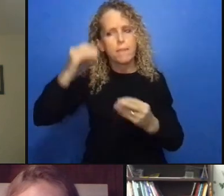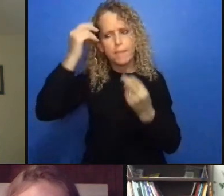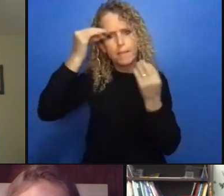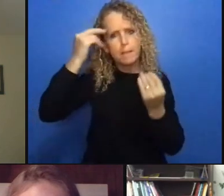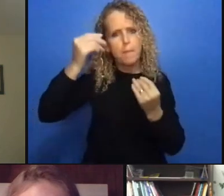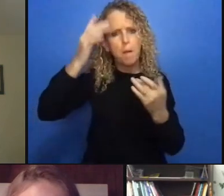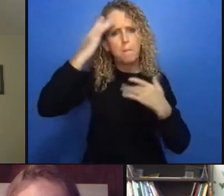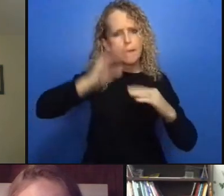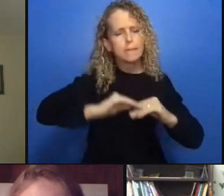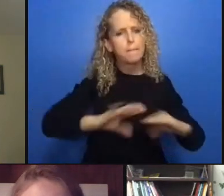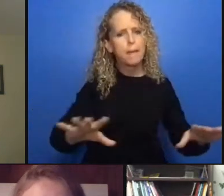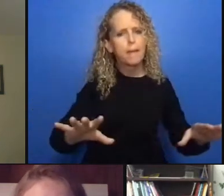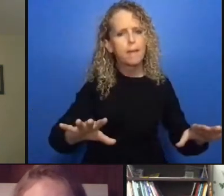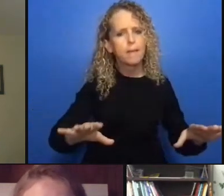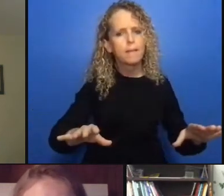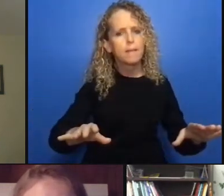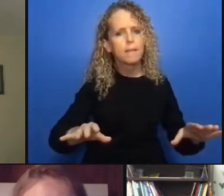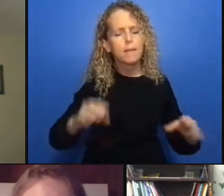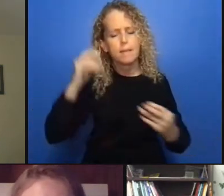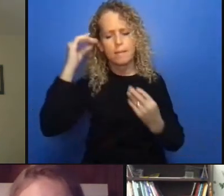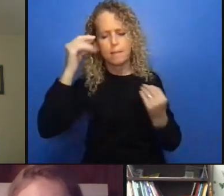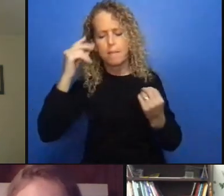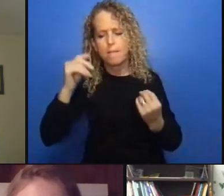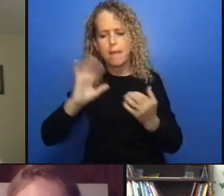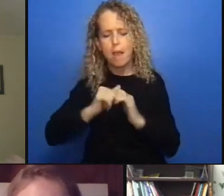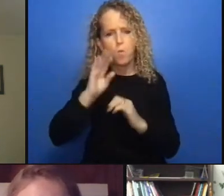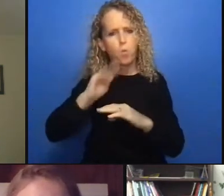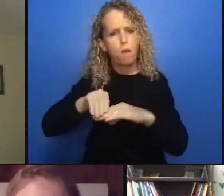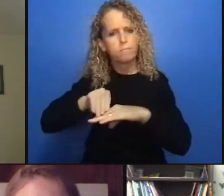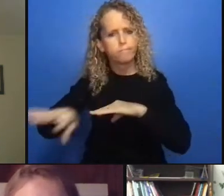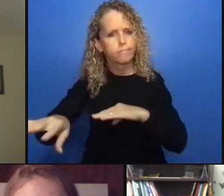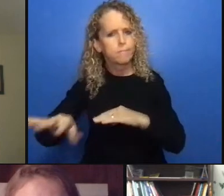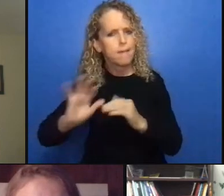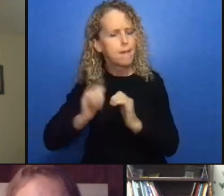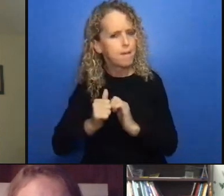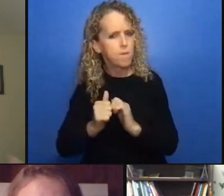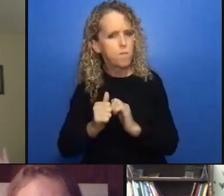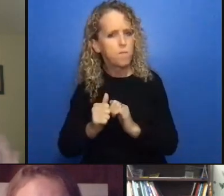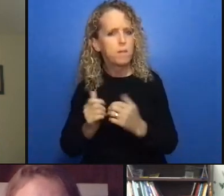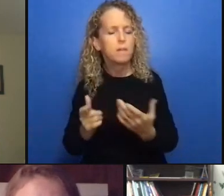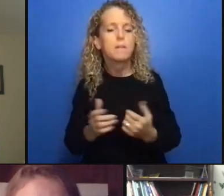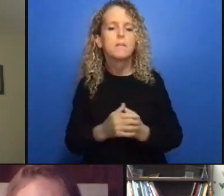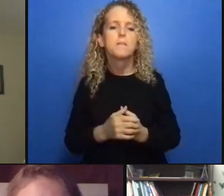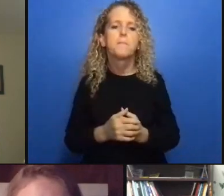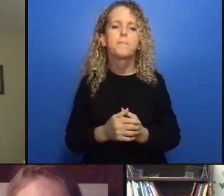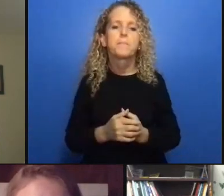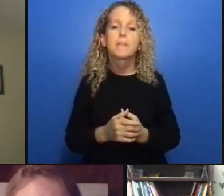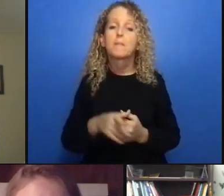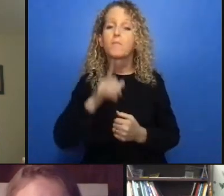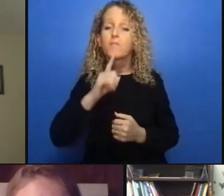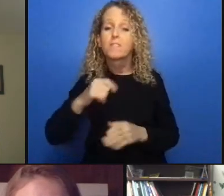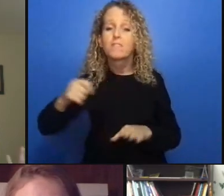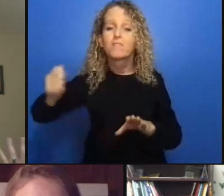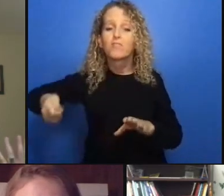investment one could take another form is you know working with folks who are incarcerated or have